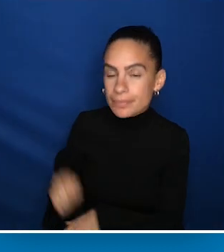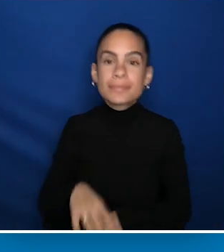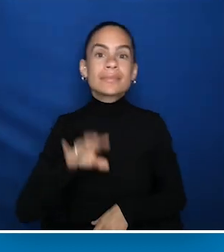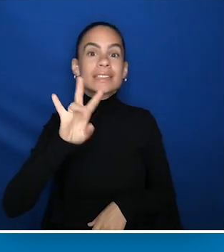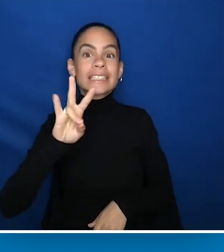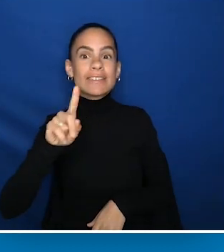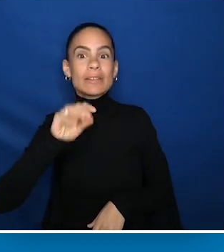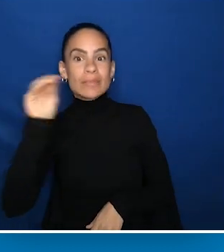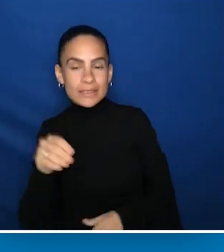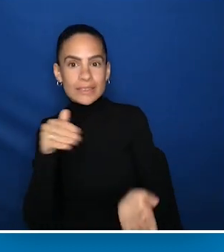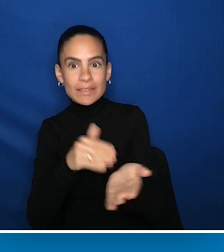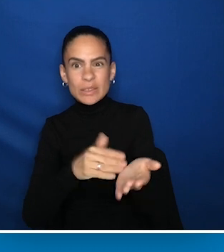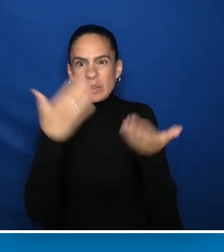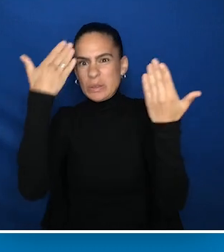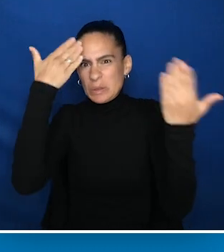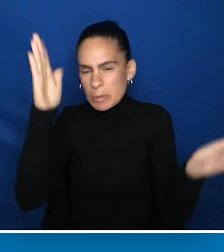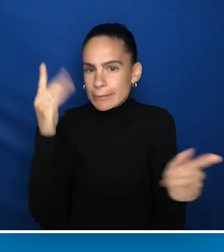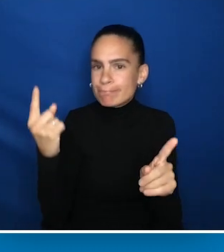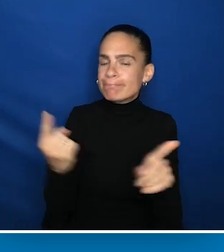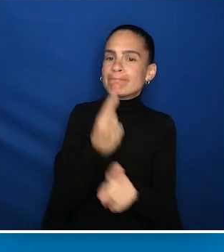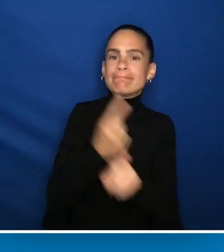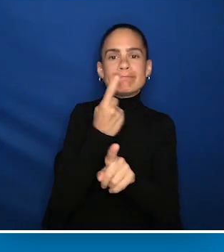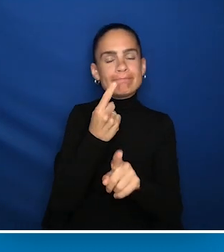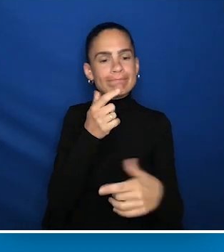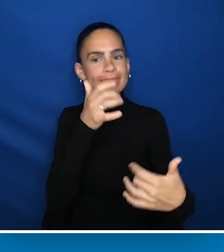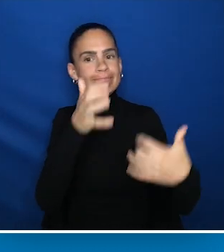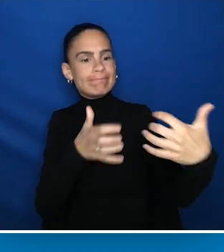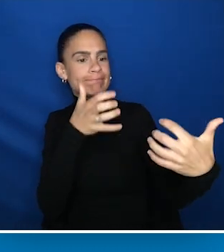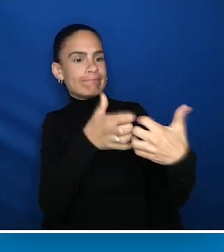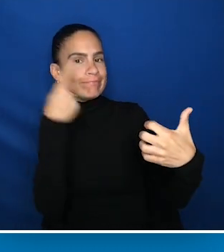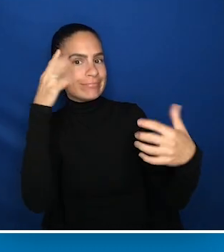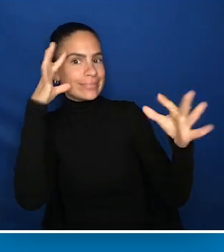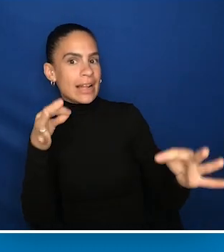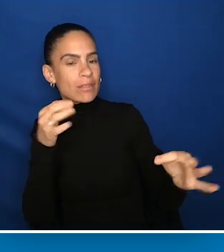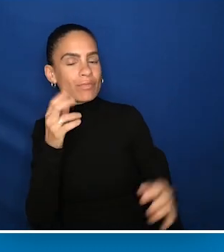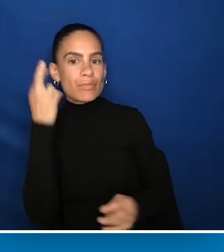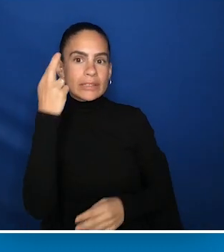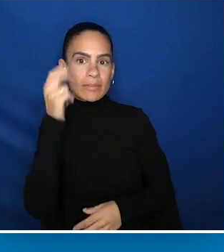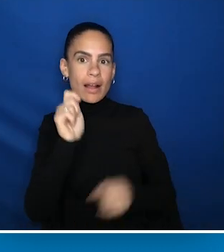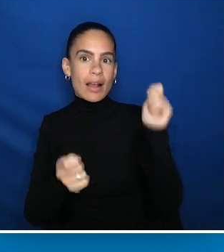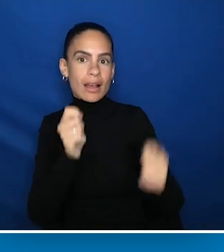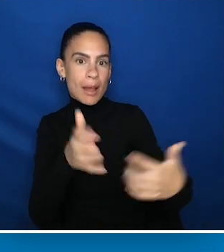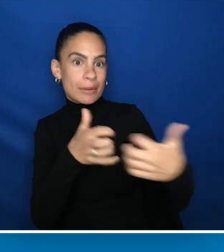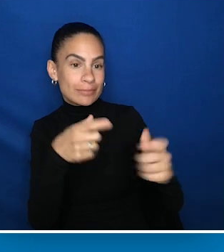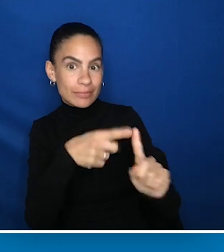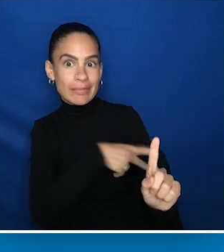And 71% of physicians do not know the proper approach for determining reasonable accommodations